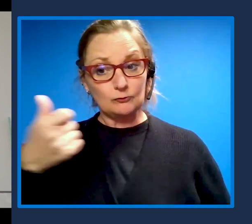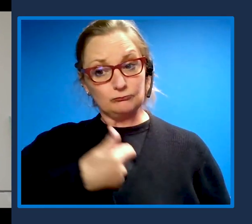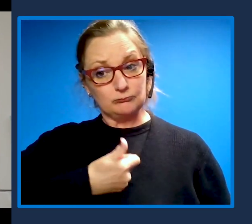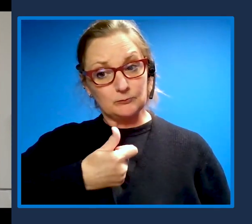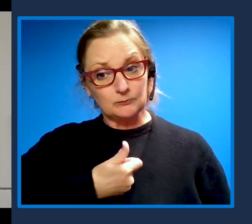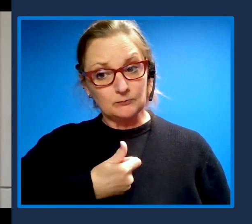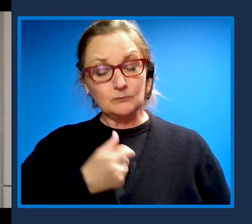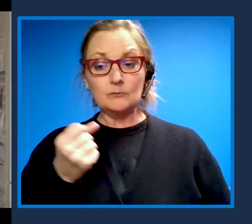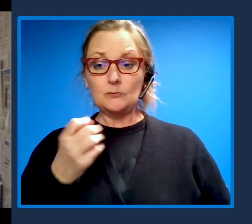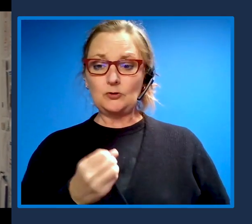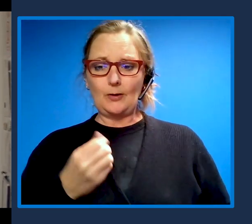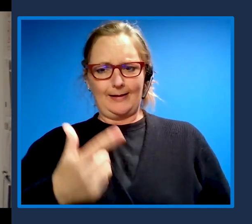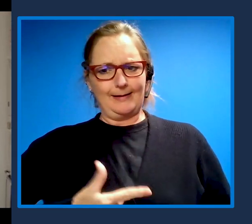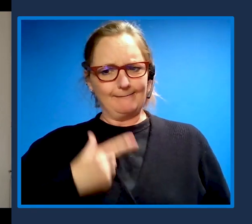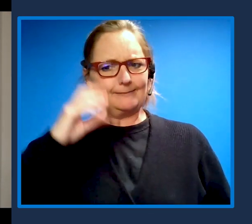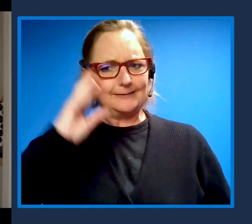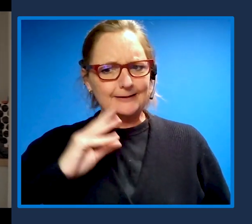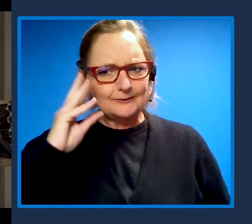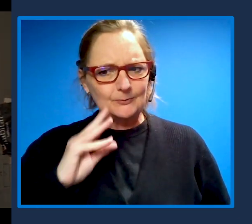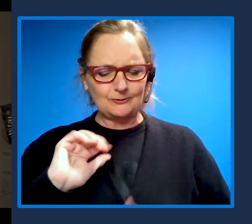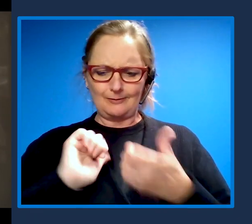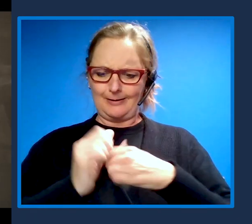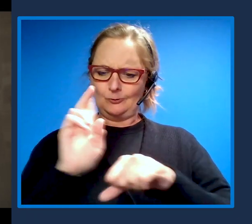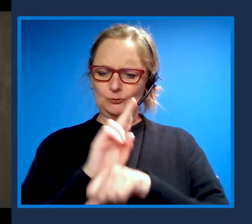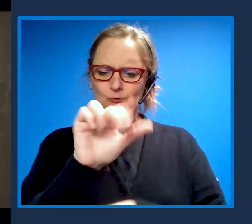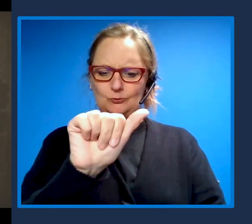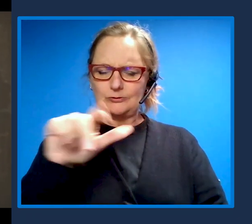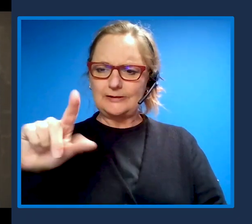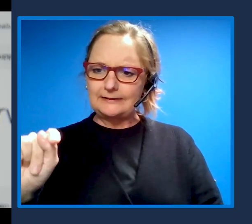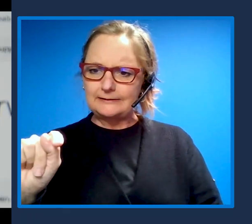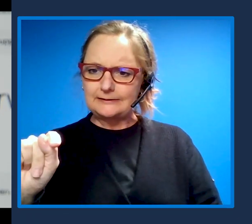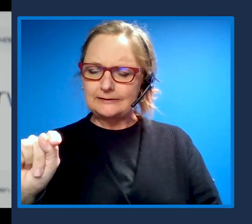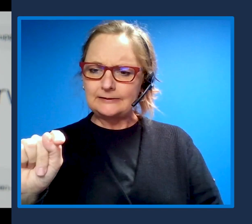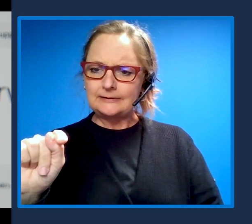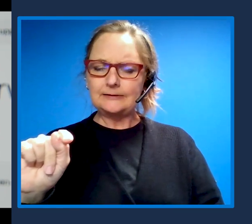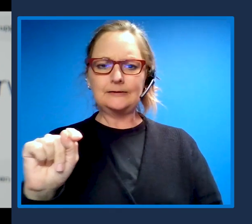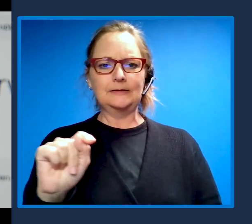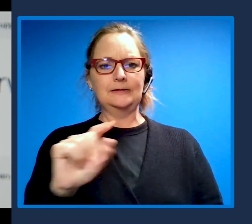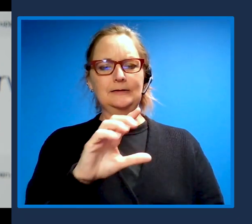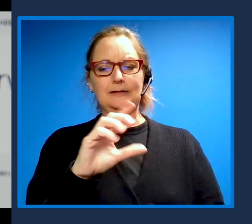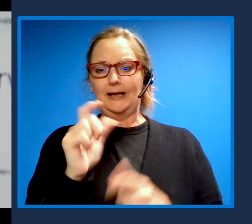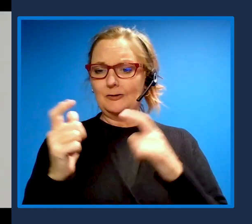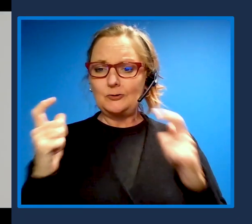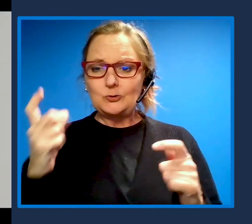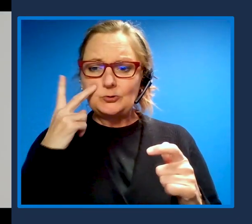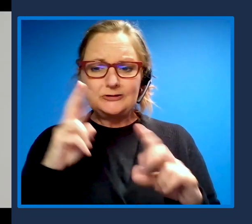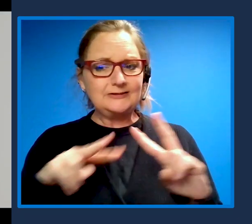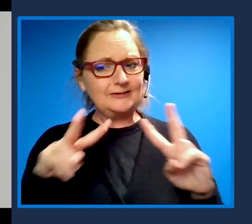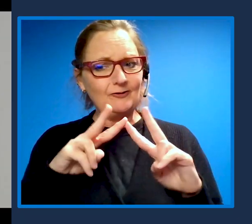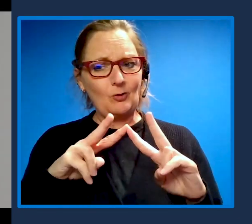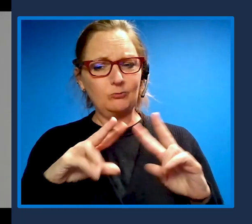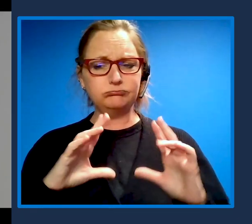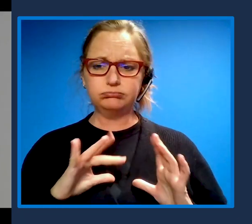of lived experience in terms of using assistive technology, just hugely see the value of it for everyone that we work with.